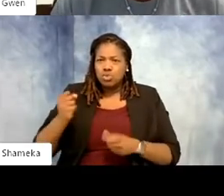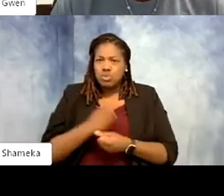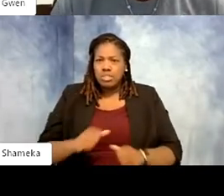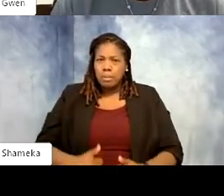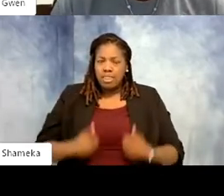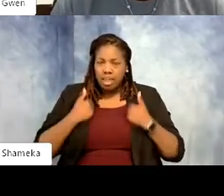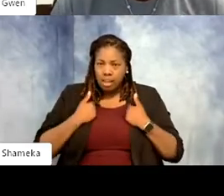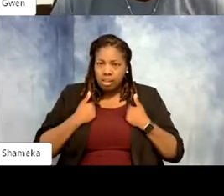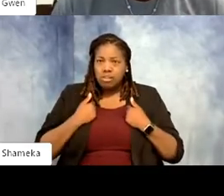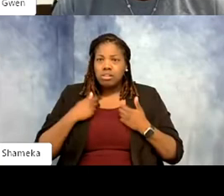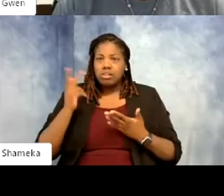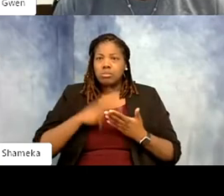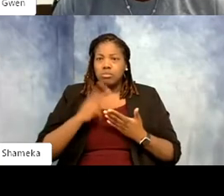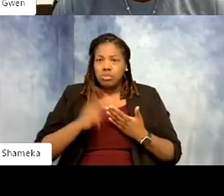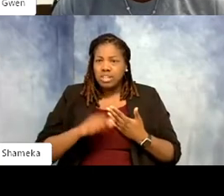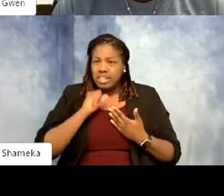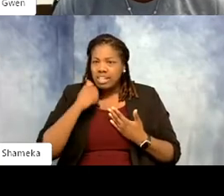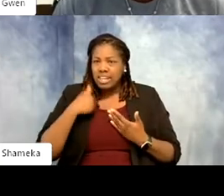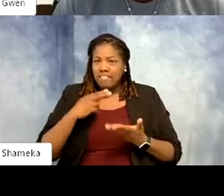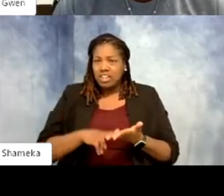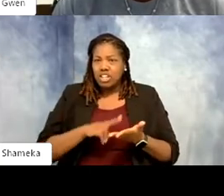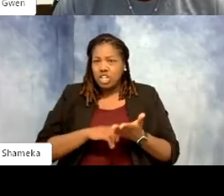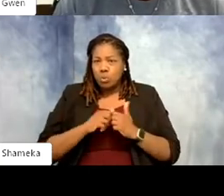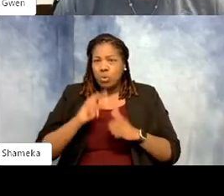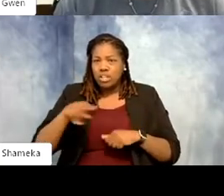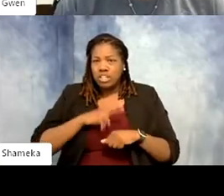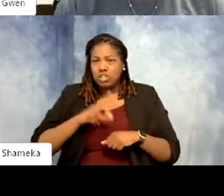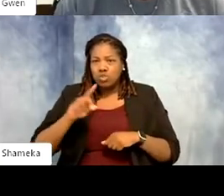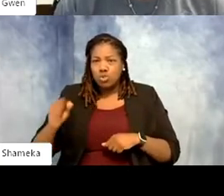The program did not have a contract with the National Zoo, so I initiated one.